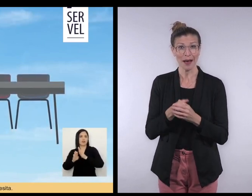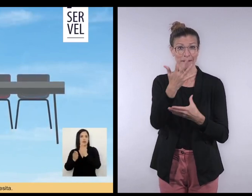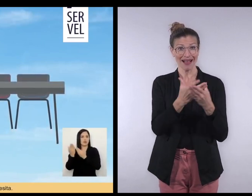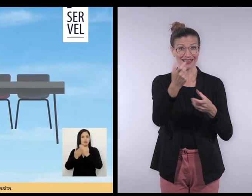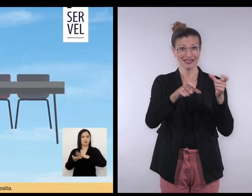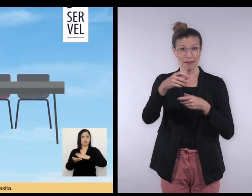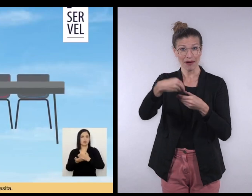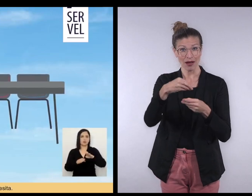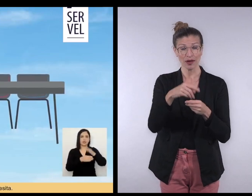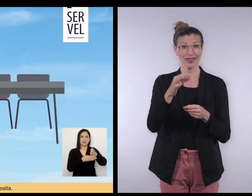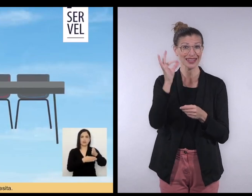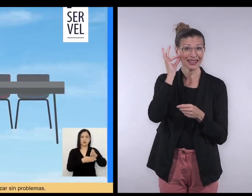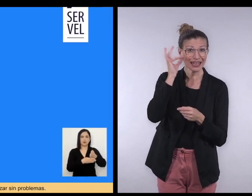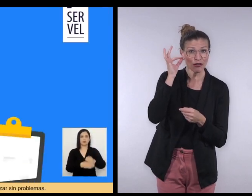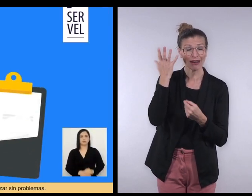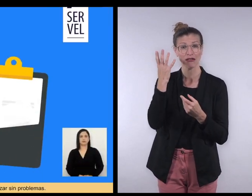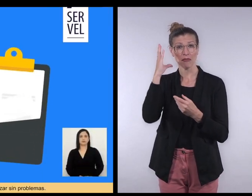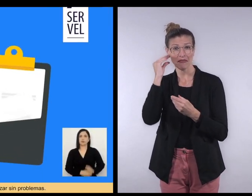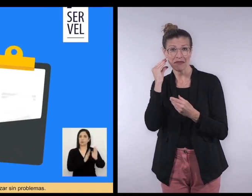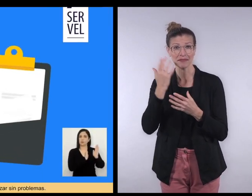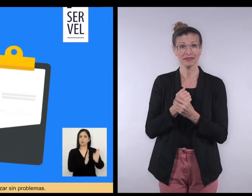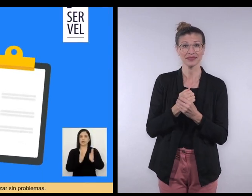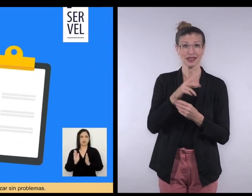to support voter participation by people with hearing disabilities.